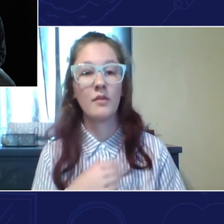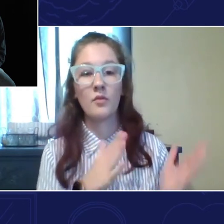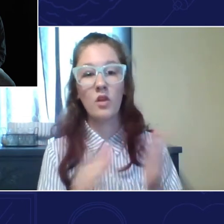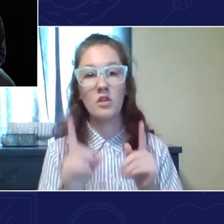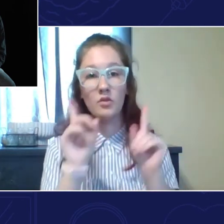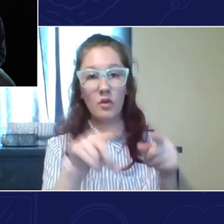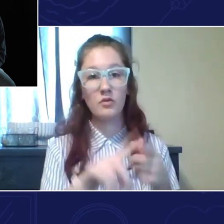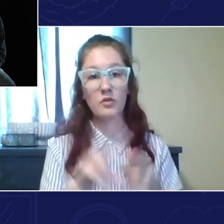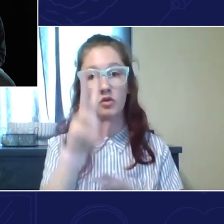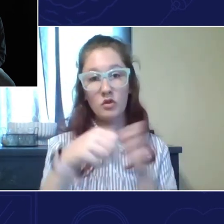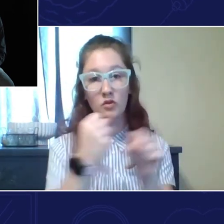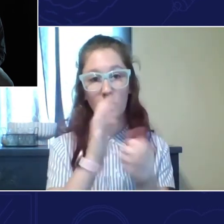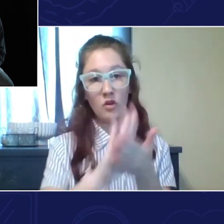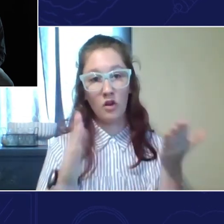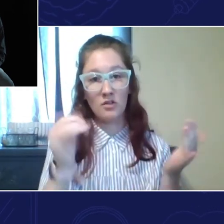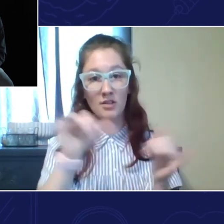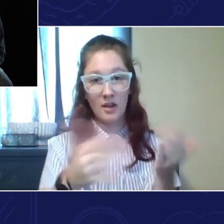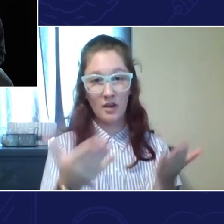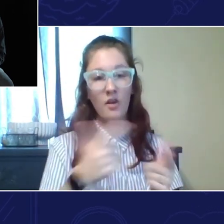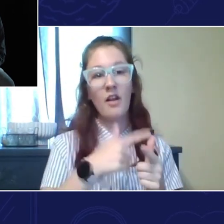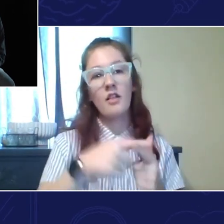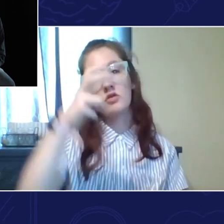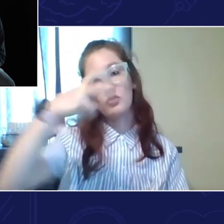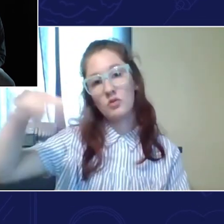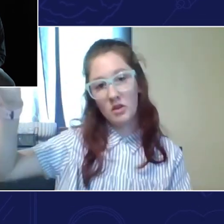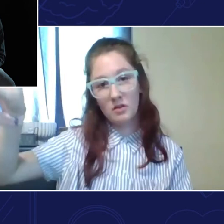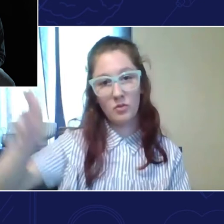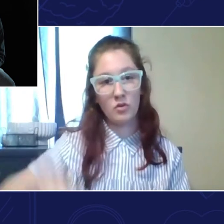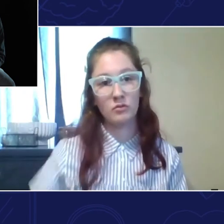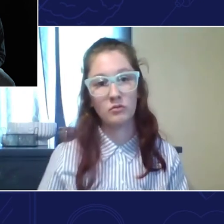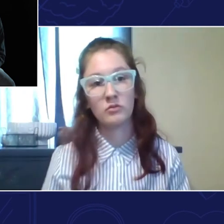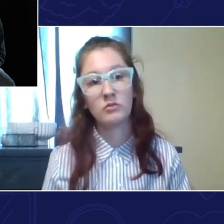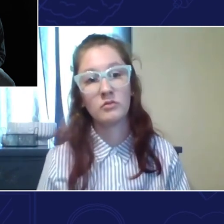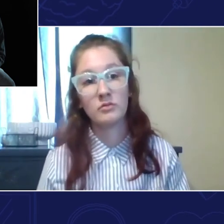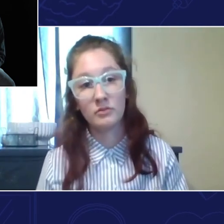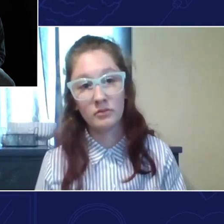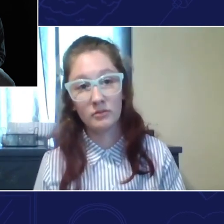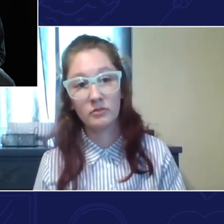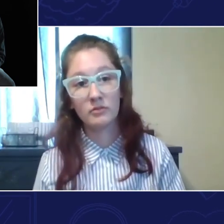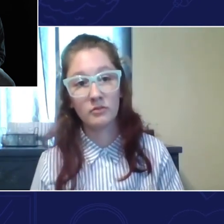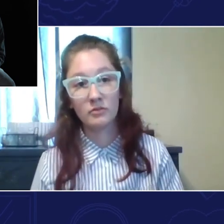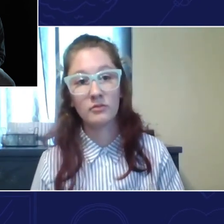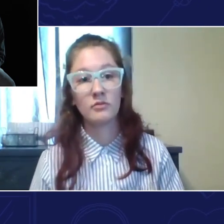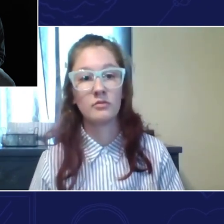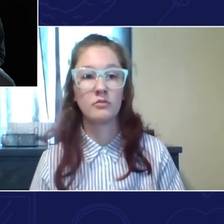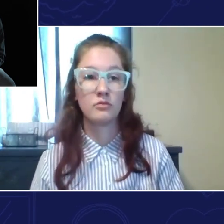[HAYLIE]: My plan is to go to a local college for two years, and then transfer somewhere else.